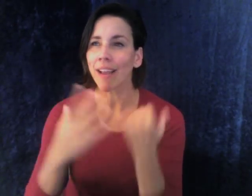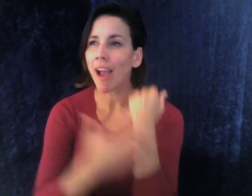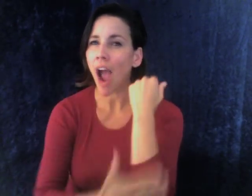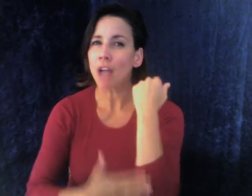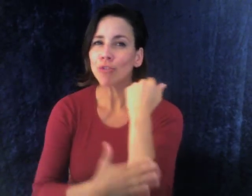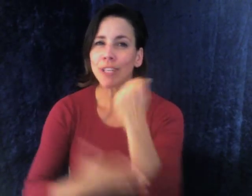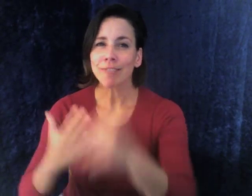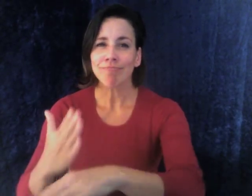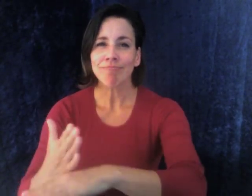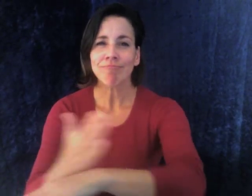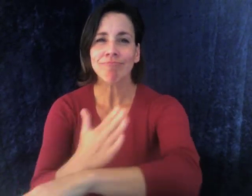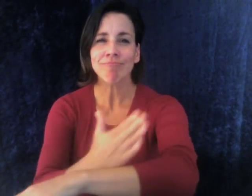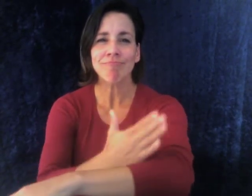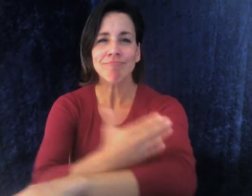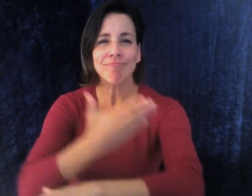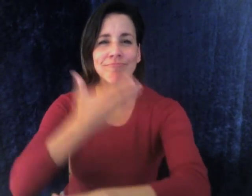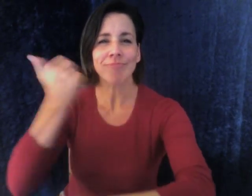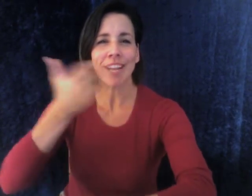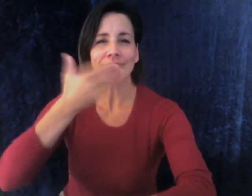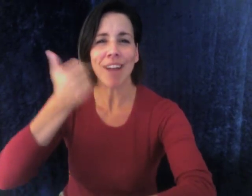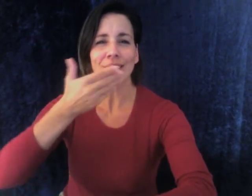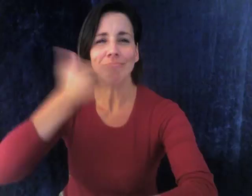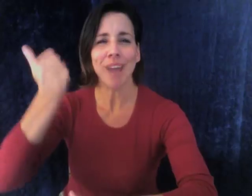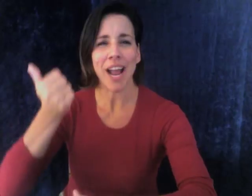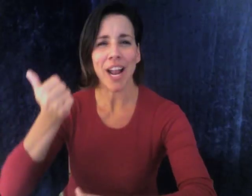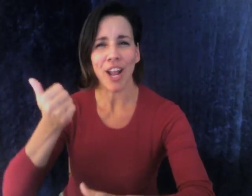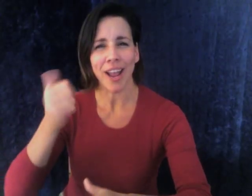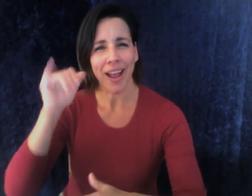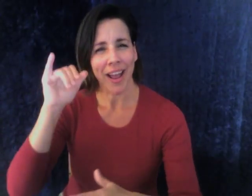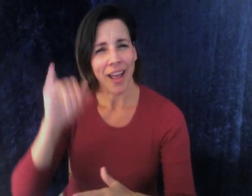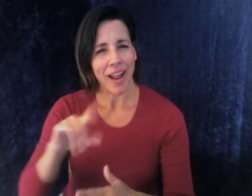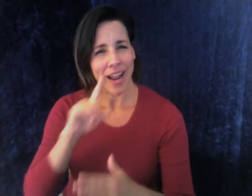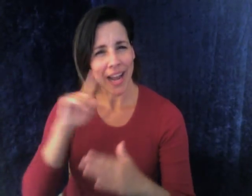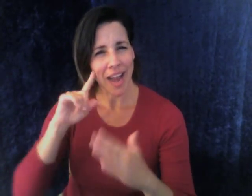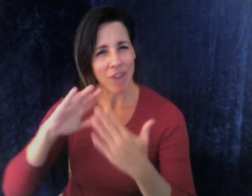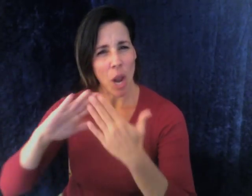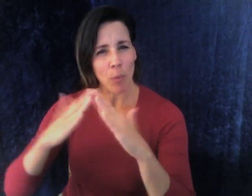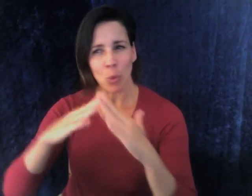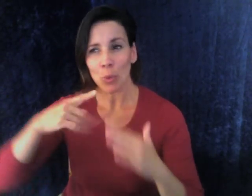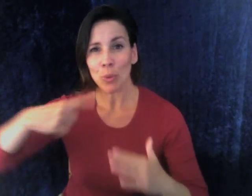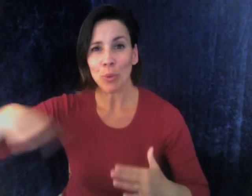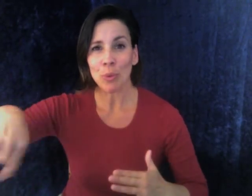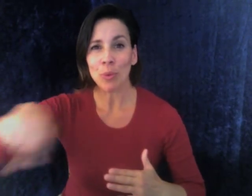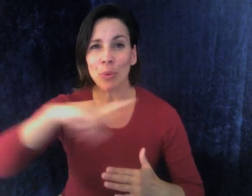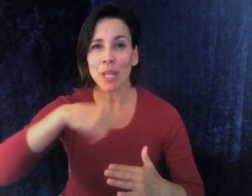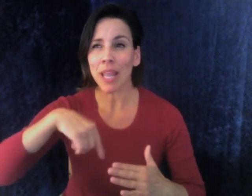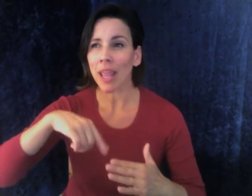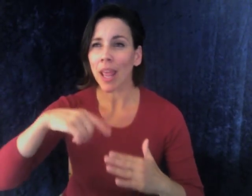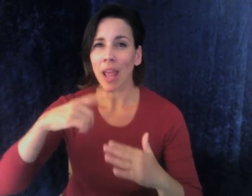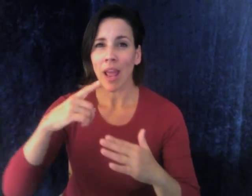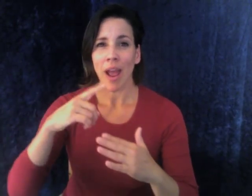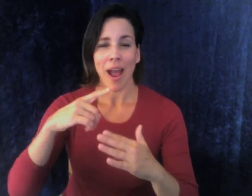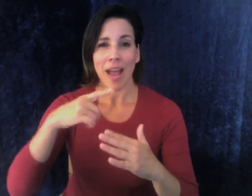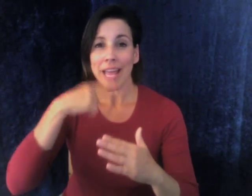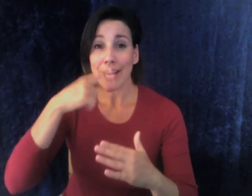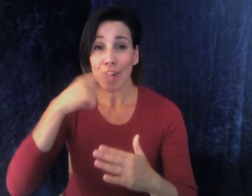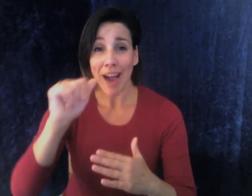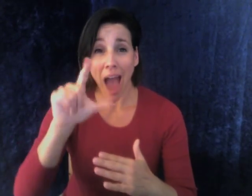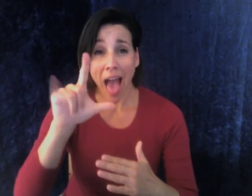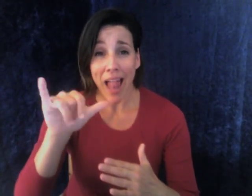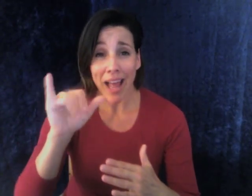wanting to enhance their country. We are in the same feeling among our